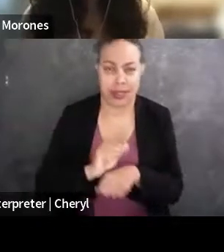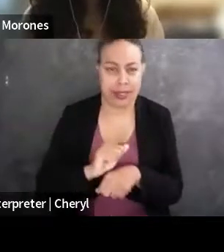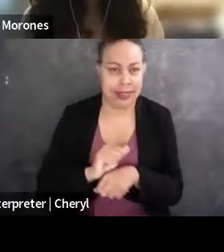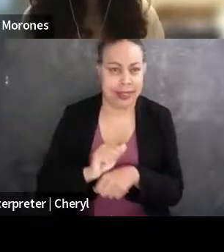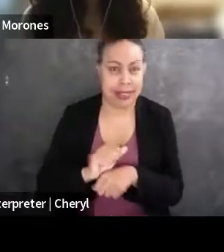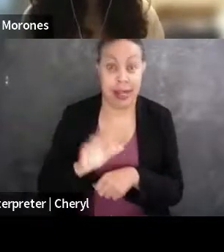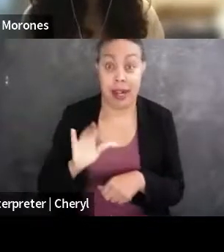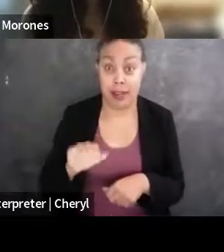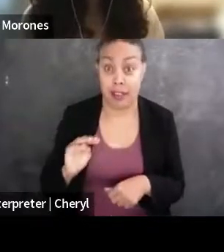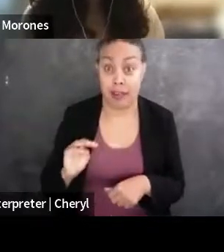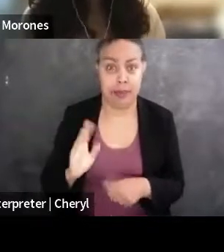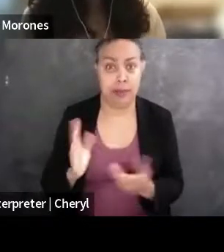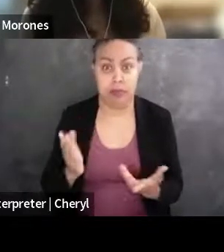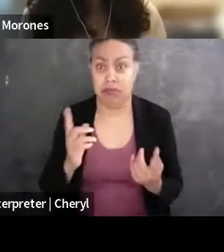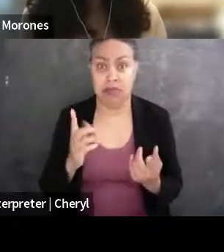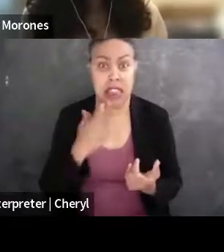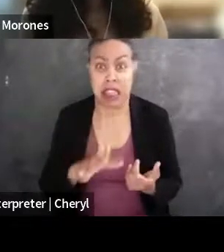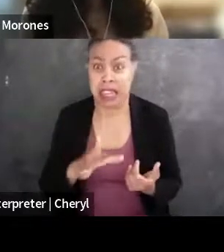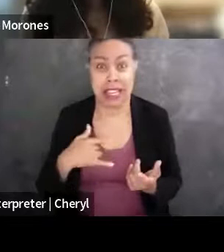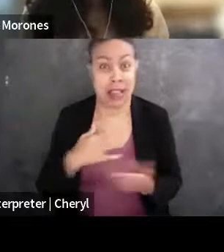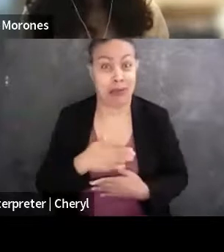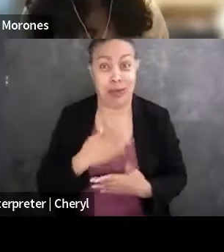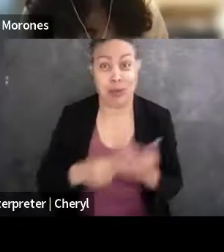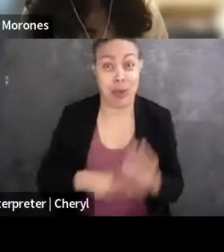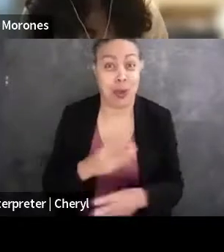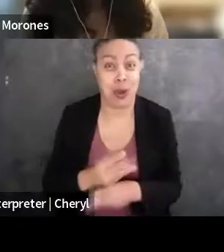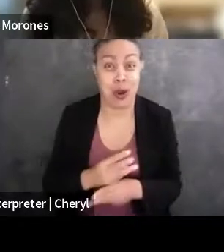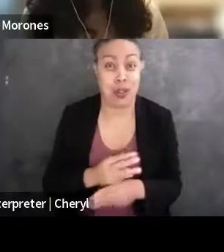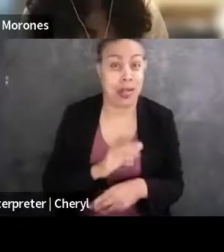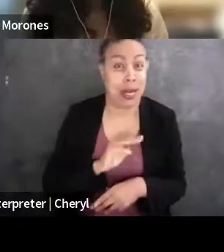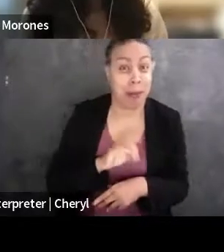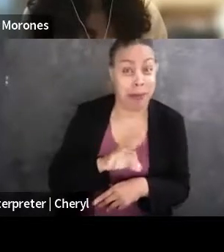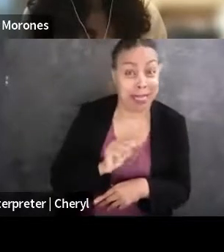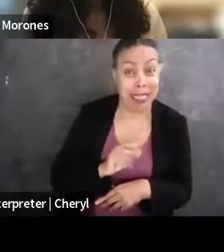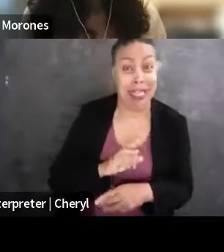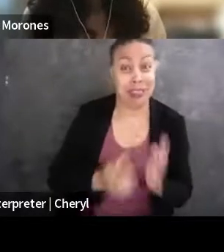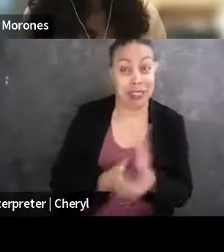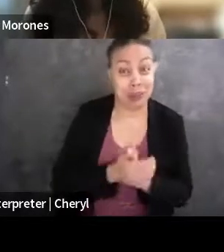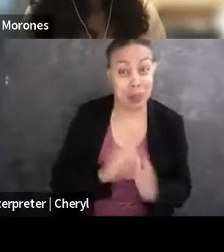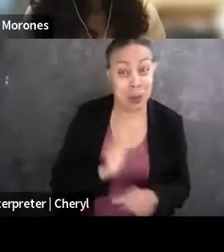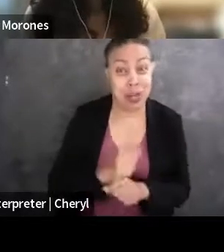having the luck of having the best of both worlds where I get to do all media First Amendment work and get the firm salary is frankly